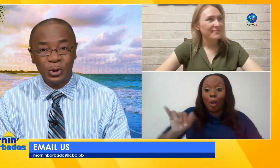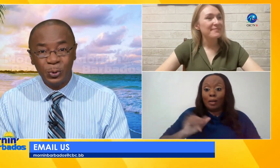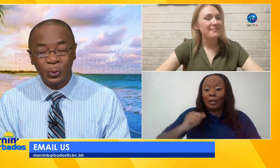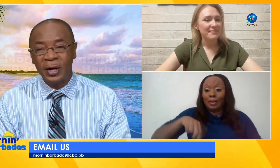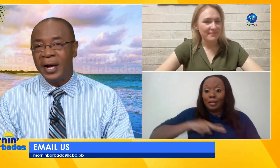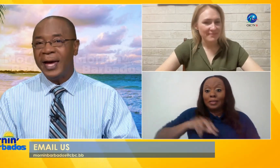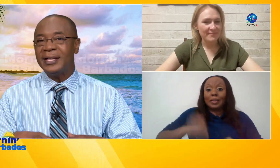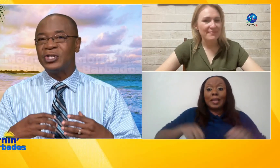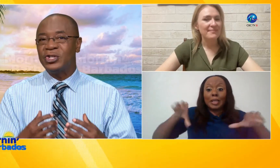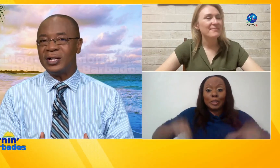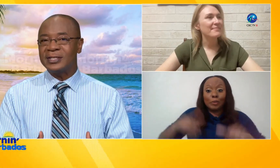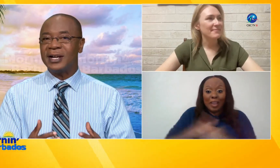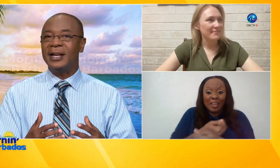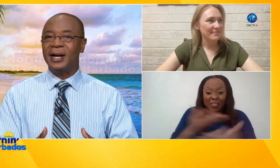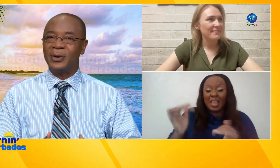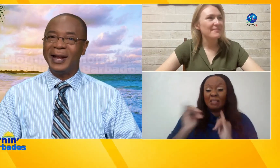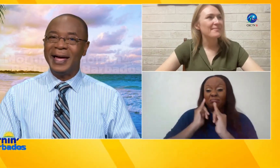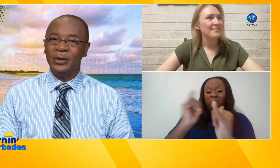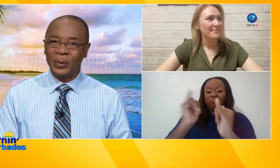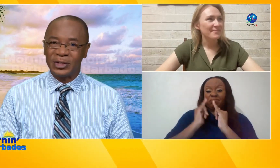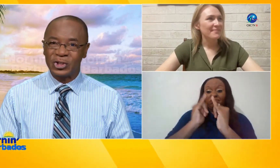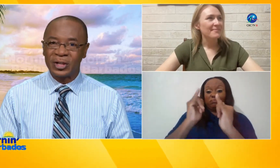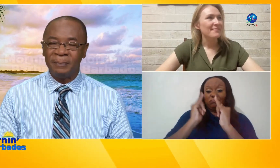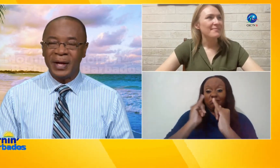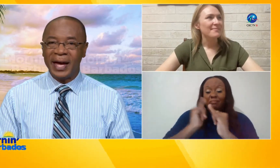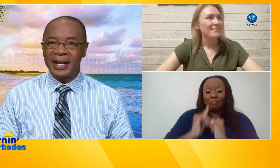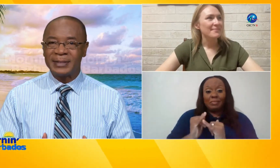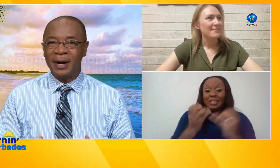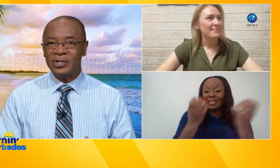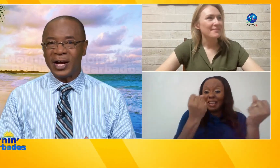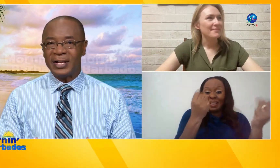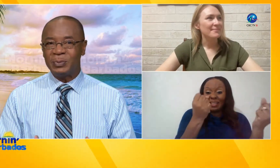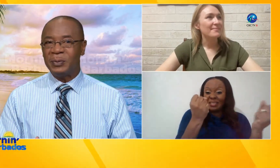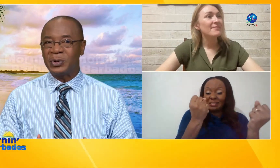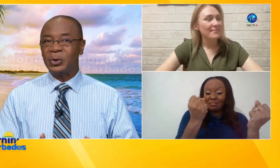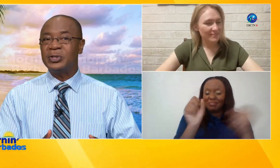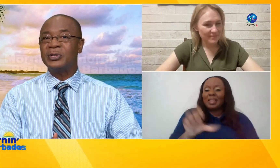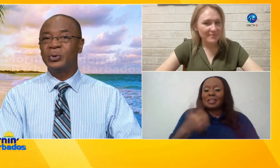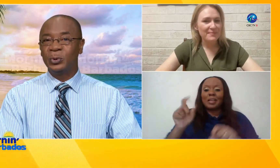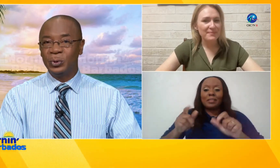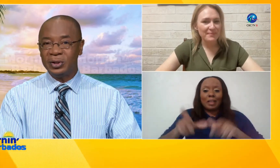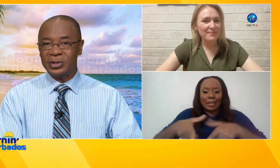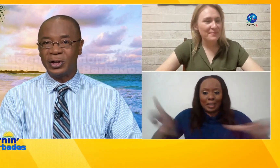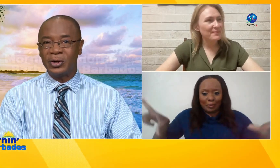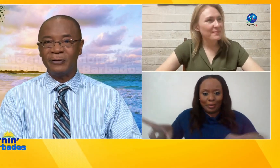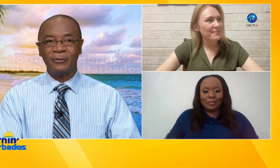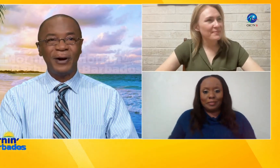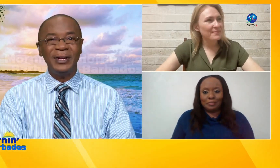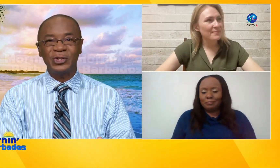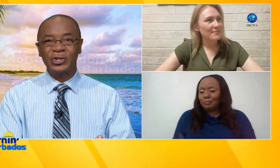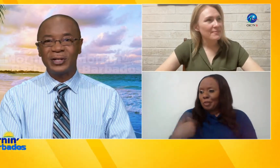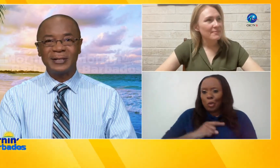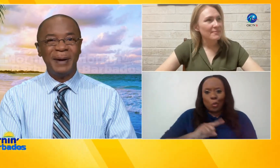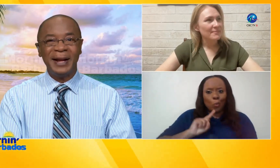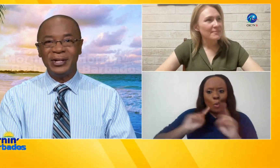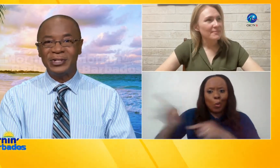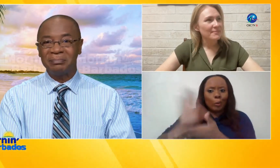can do too it's just another language and as much as we would go to school to learn French Spanish